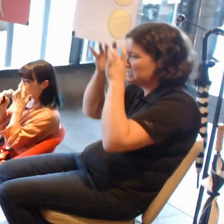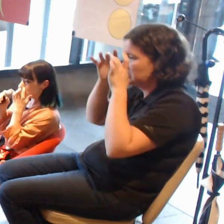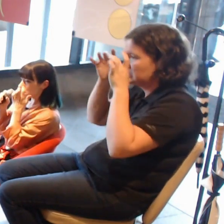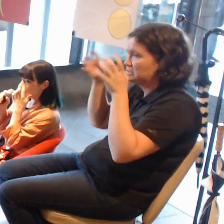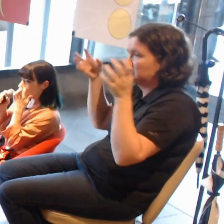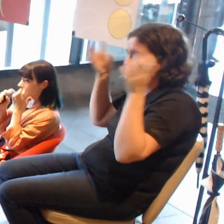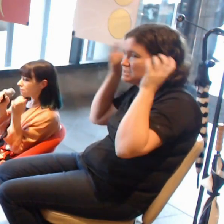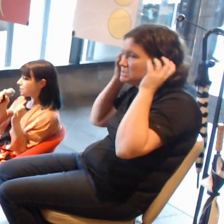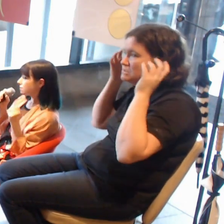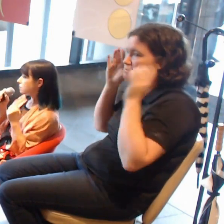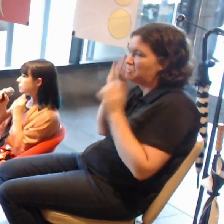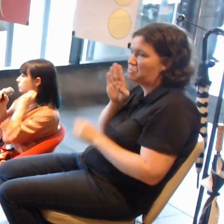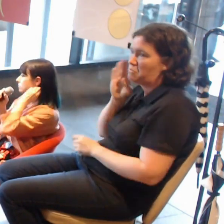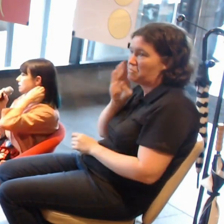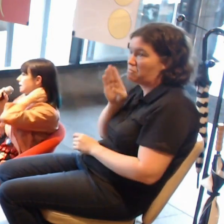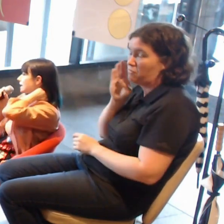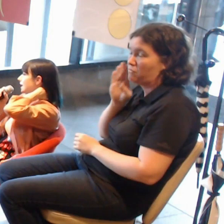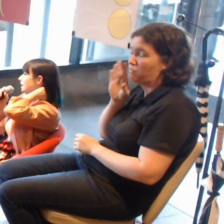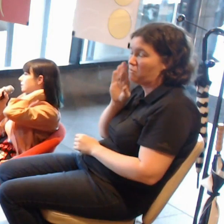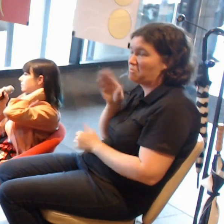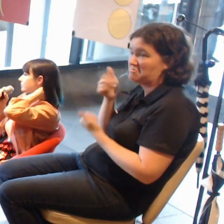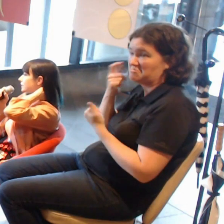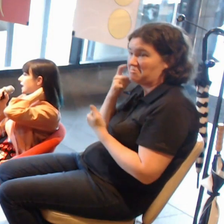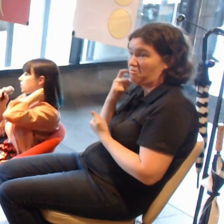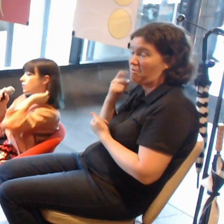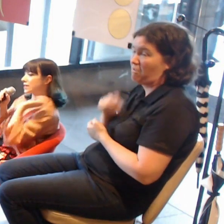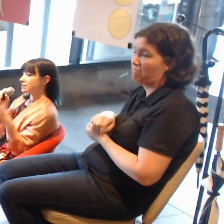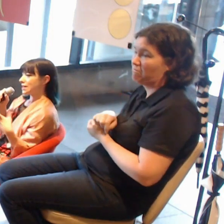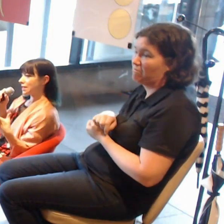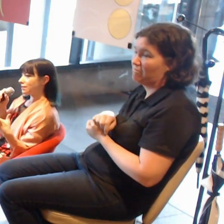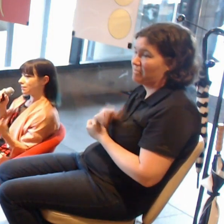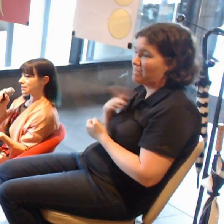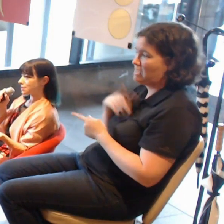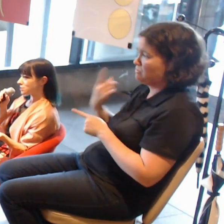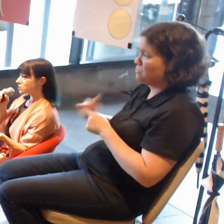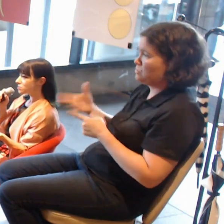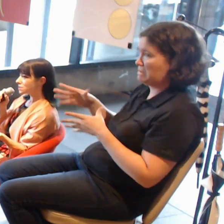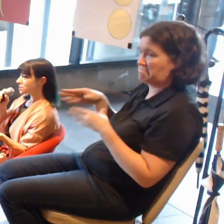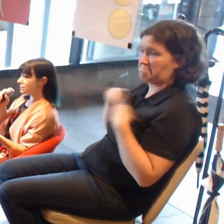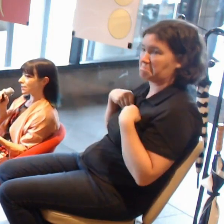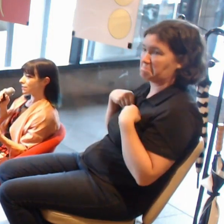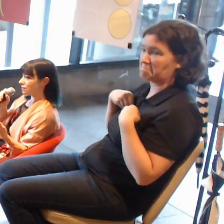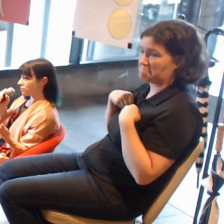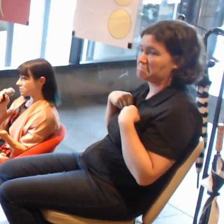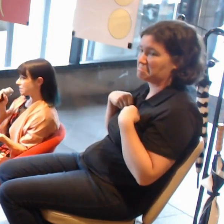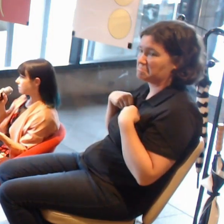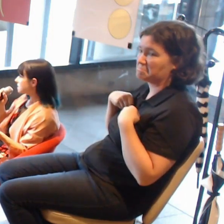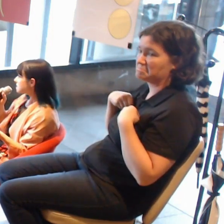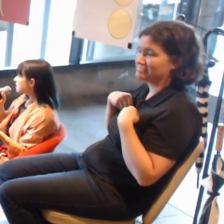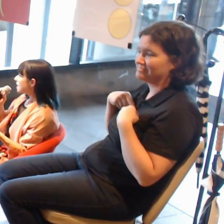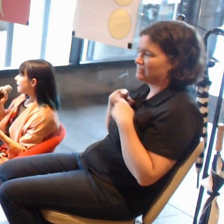how quickly they adapted to it and learnt to love it.